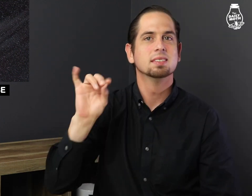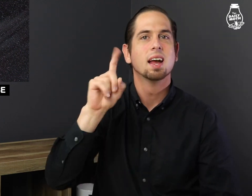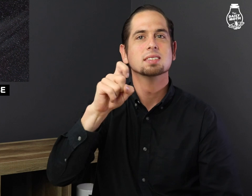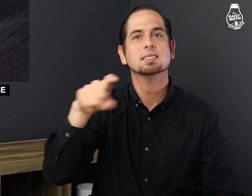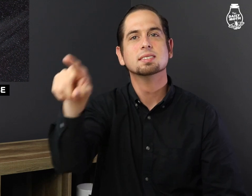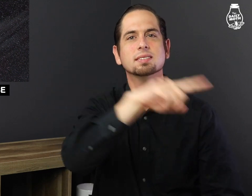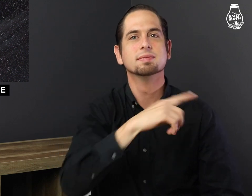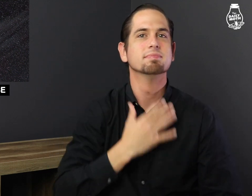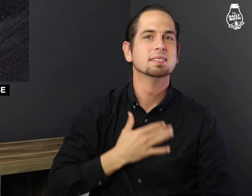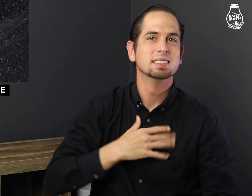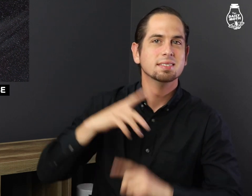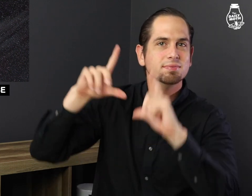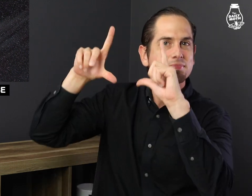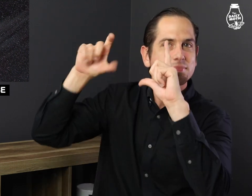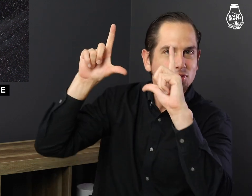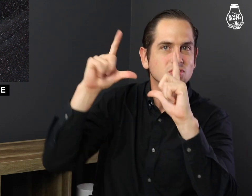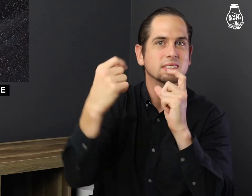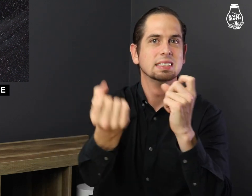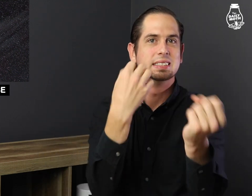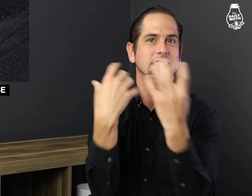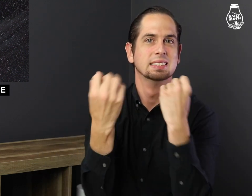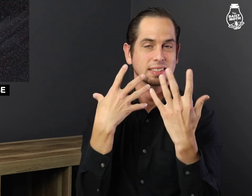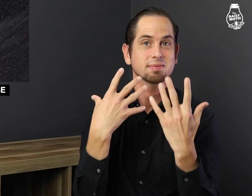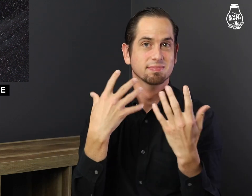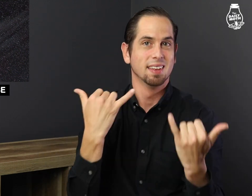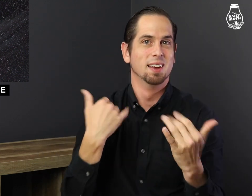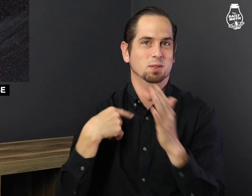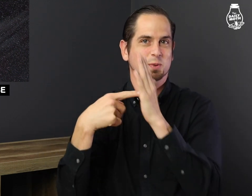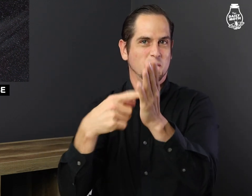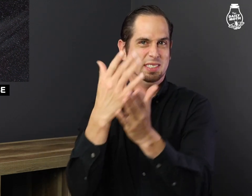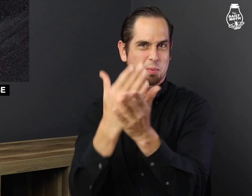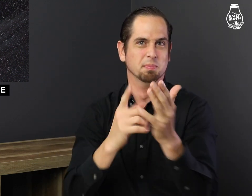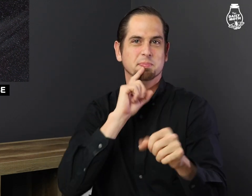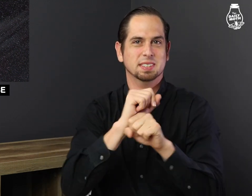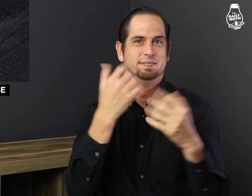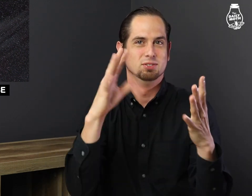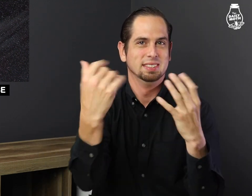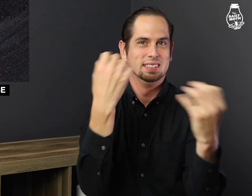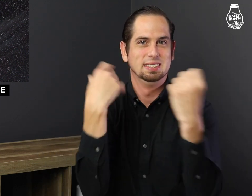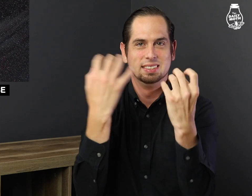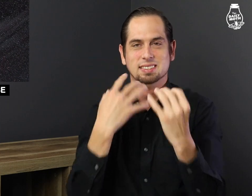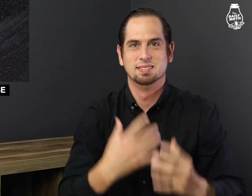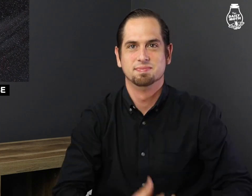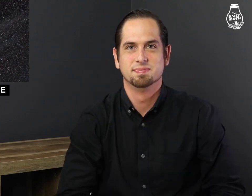and asked you to share your pictures. Here are some that have come in!